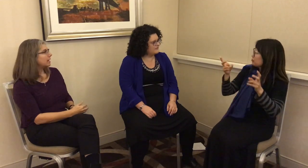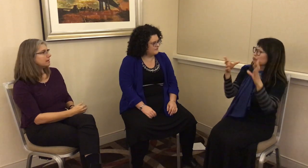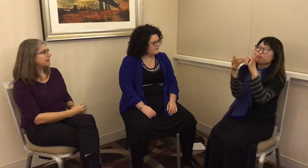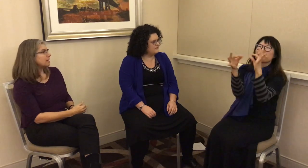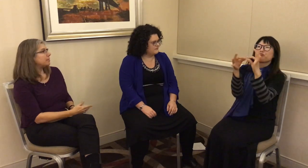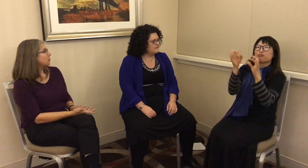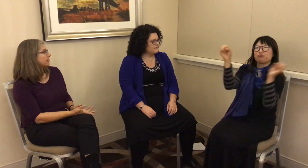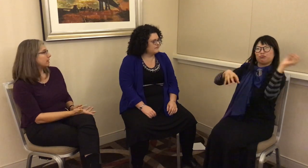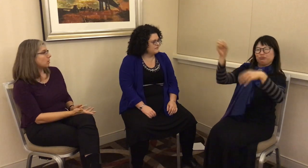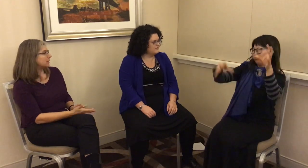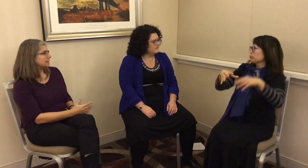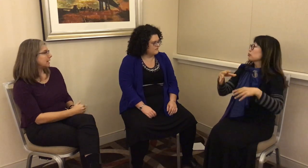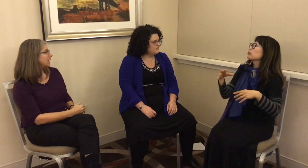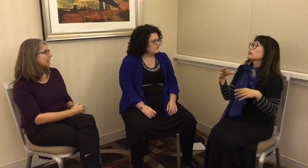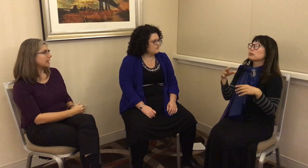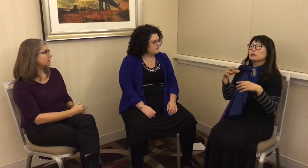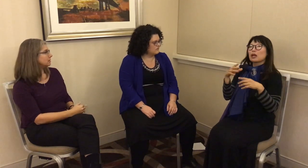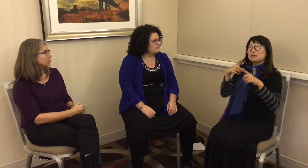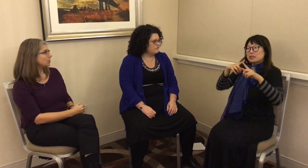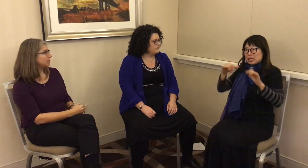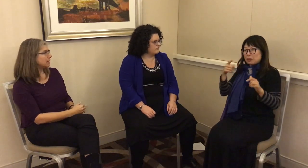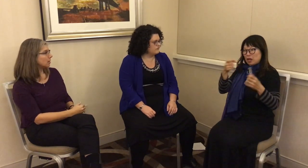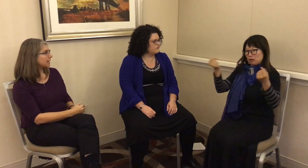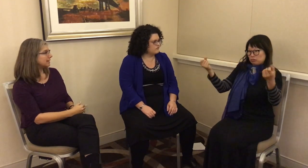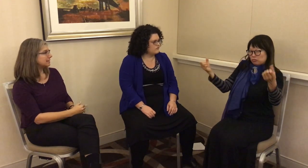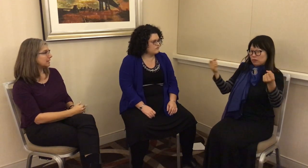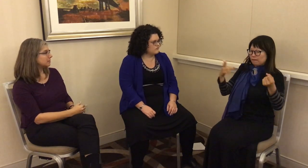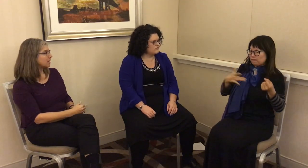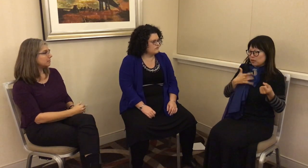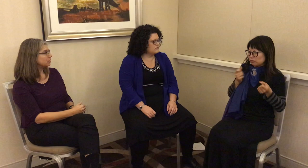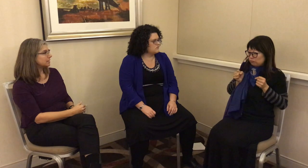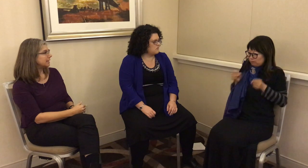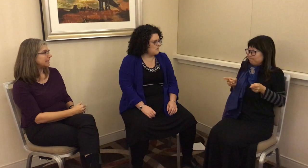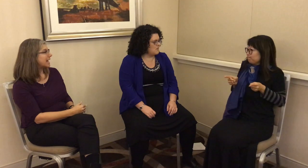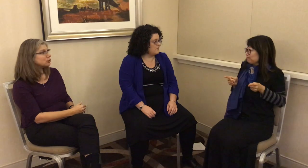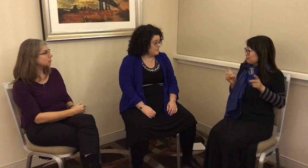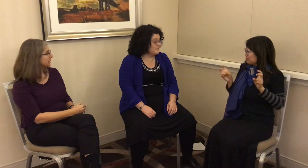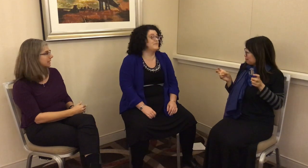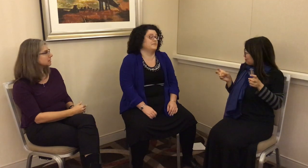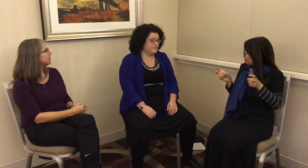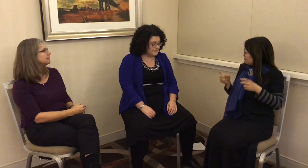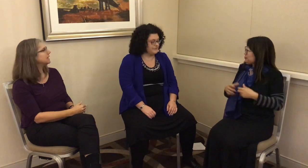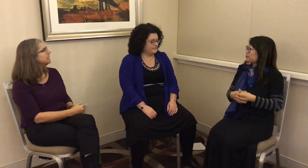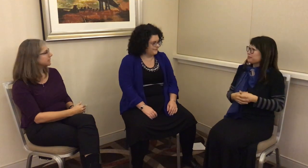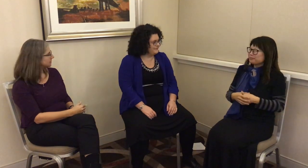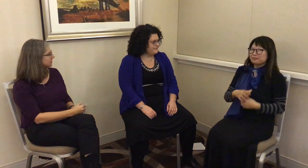saying, and they could pick whatever they wanted to say and do their own video. At the same time, they’re signing naturally and spontaneous.